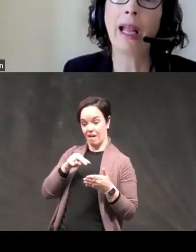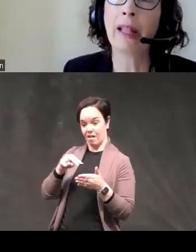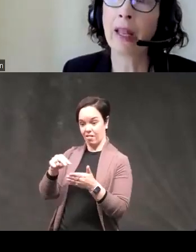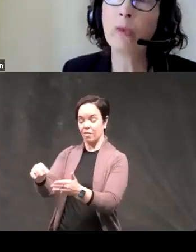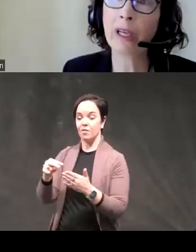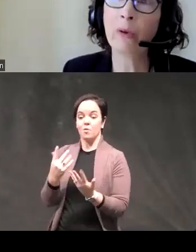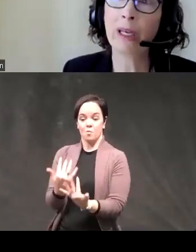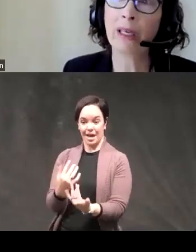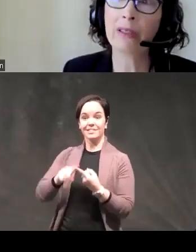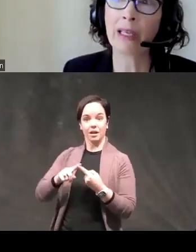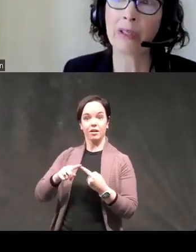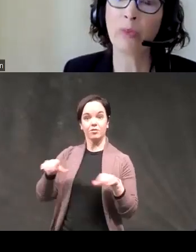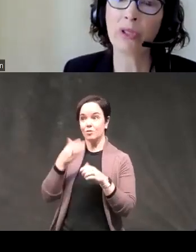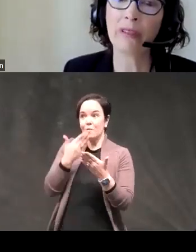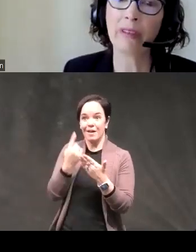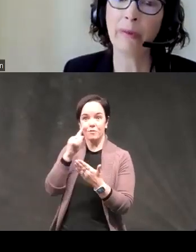and then we go in and assess impulsivity